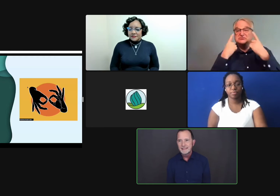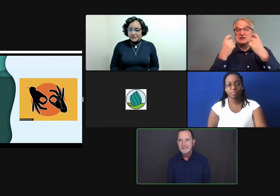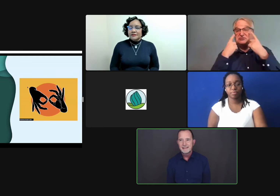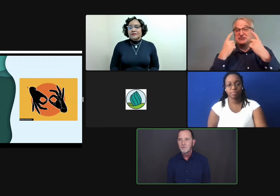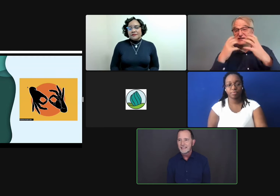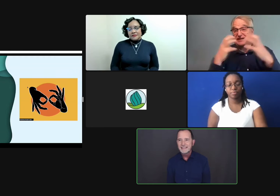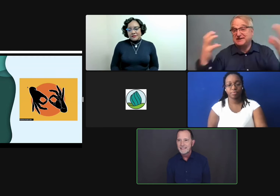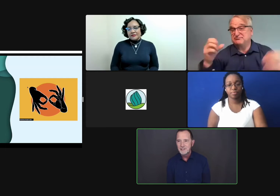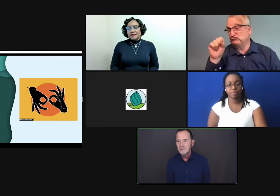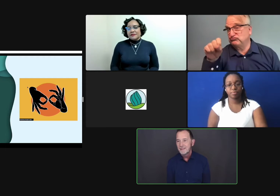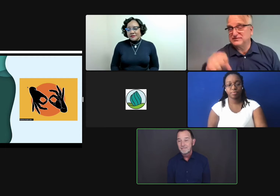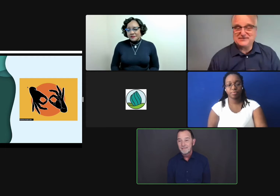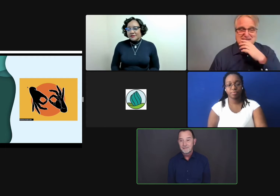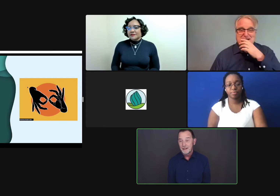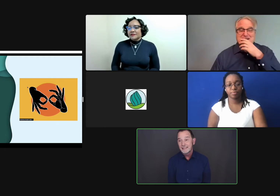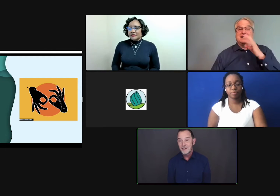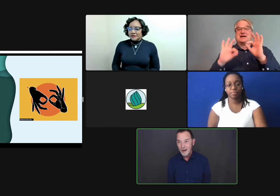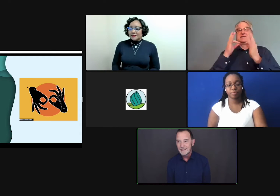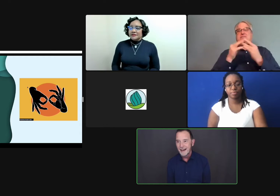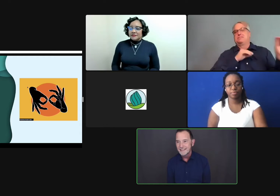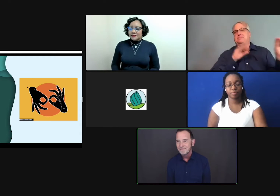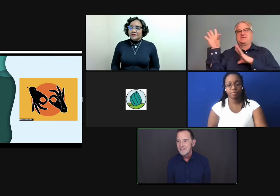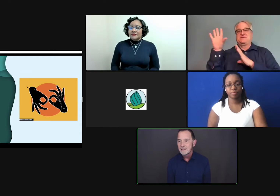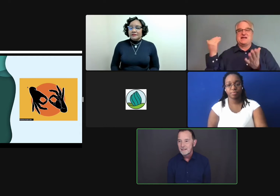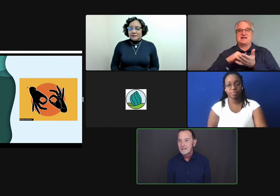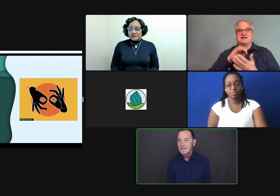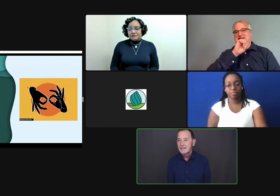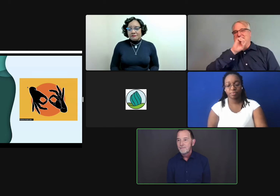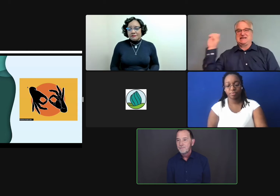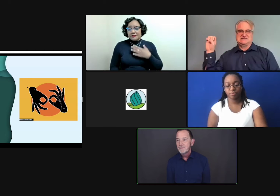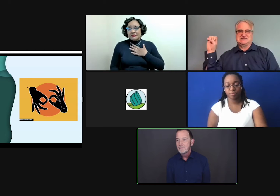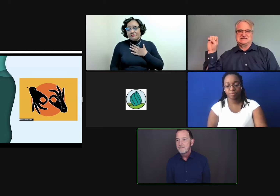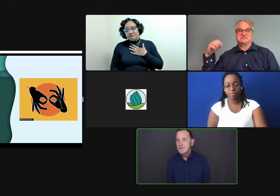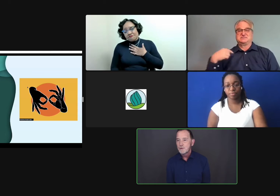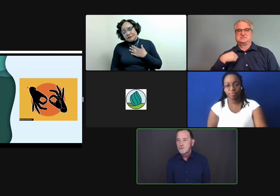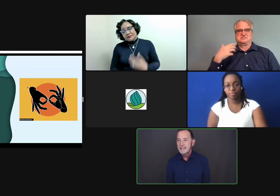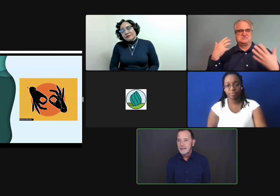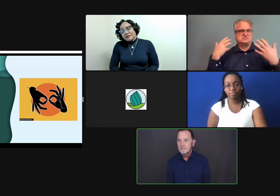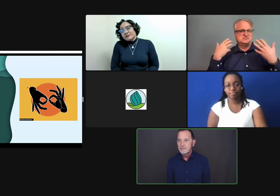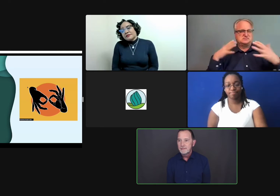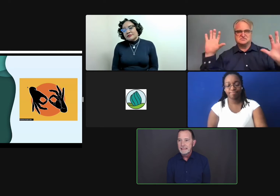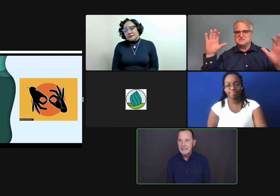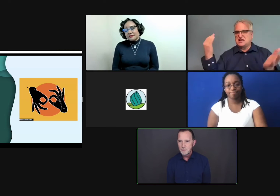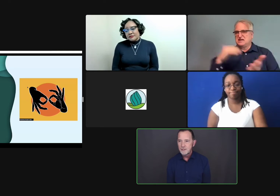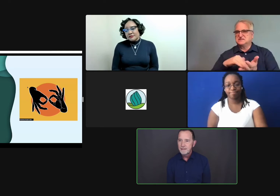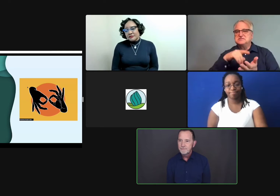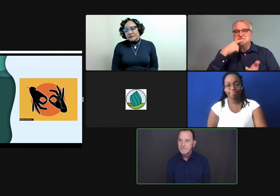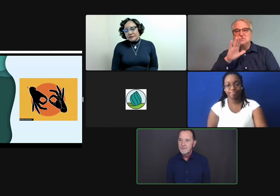And I didn't want to continue. Frankly, I cried a lot. My family moved again eastward.